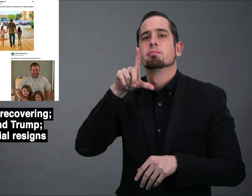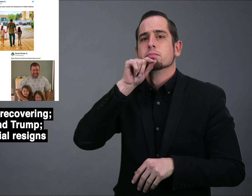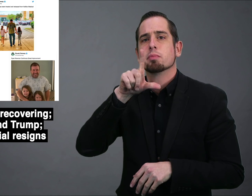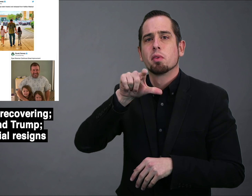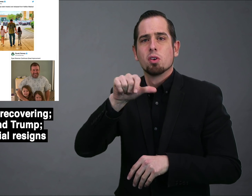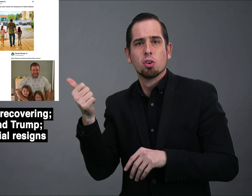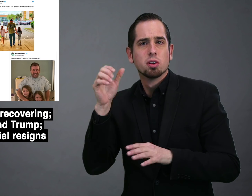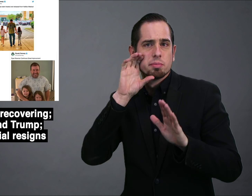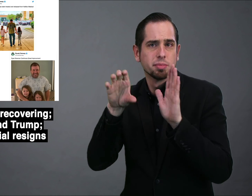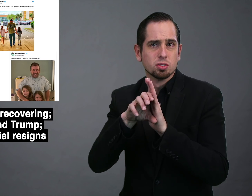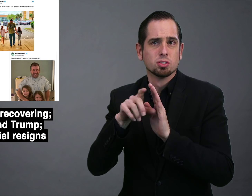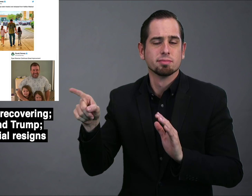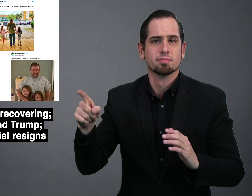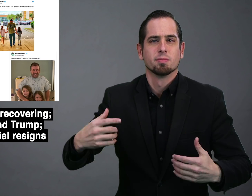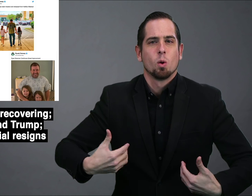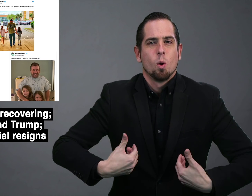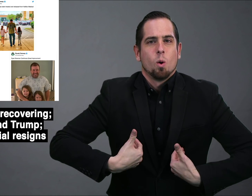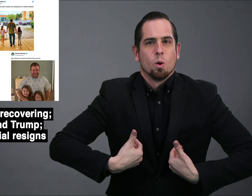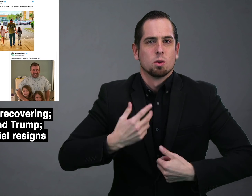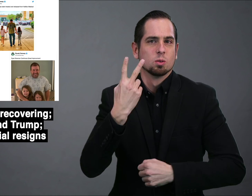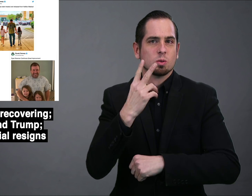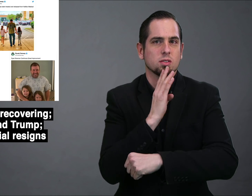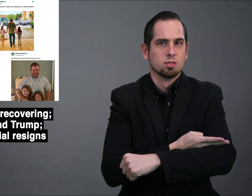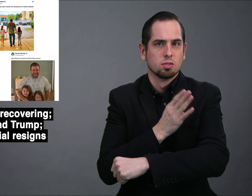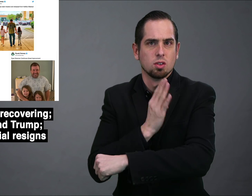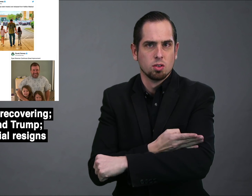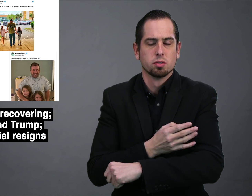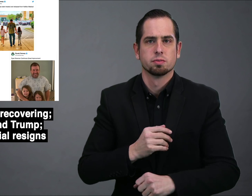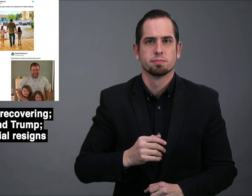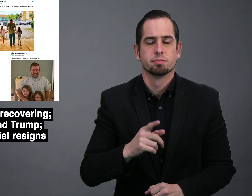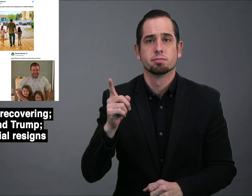They tweeted another image of him hugging his two daughters.